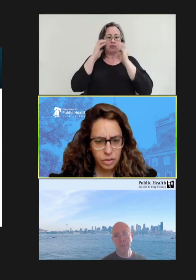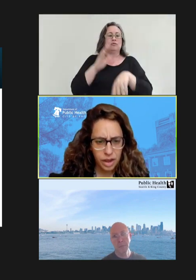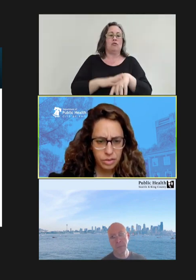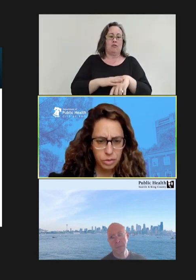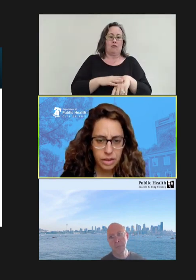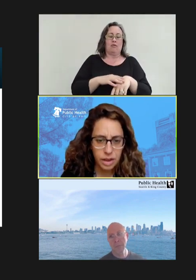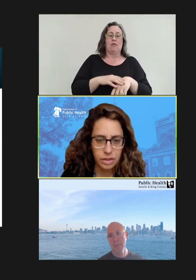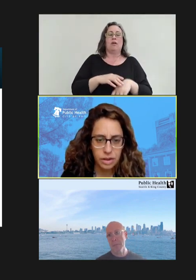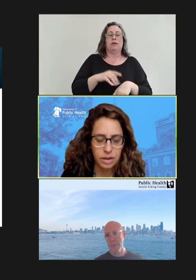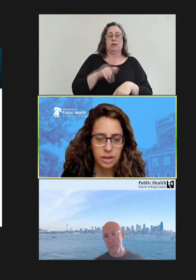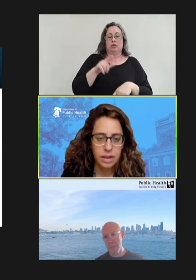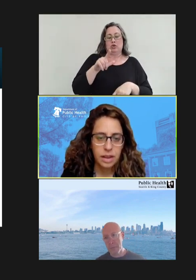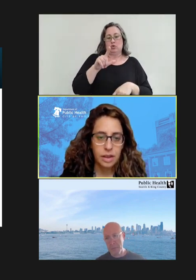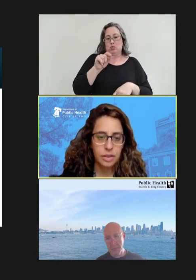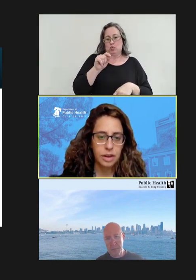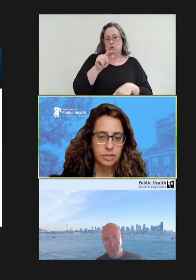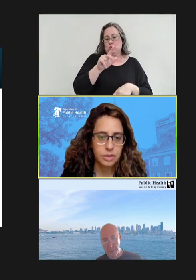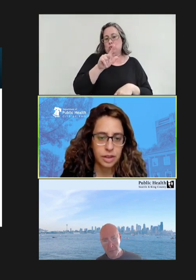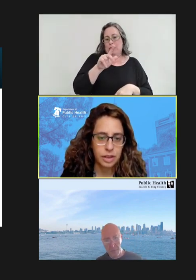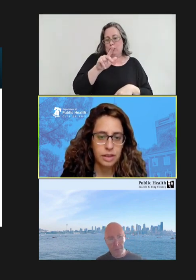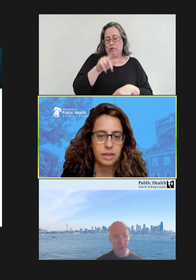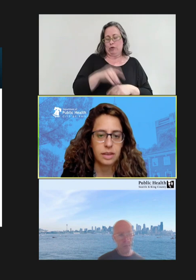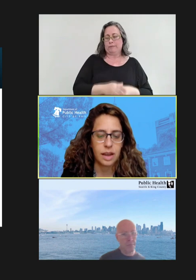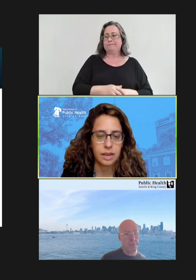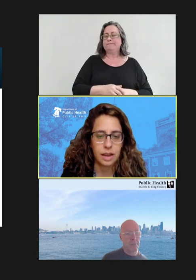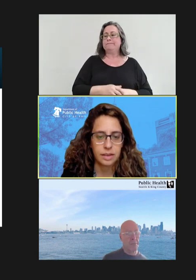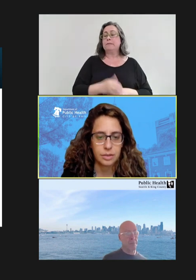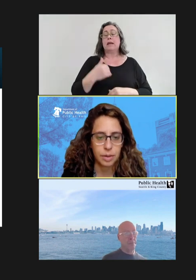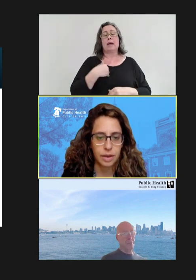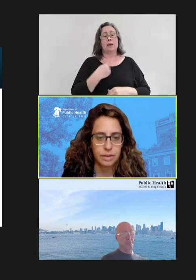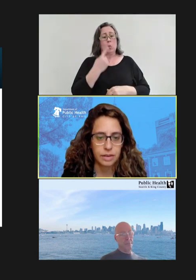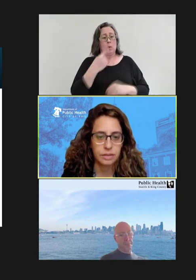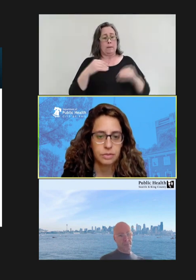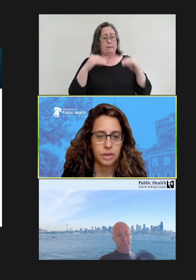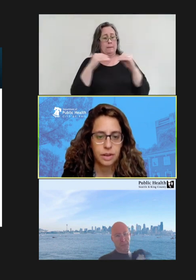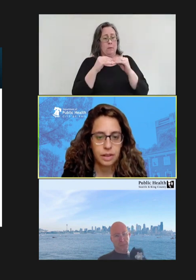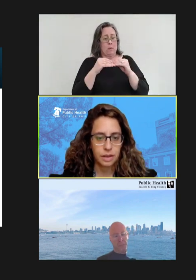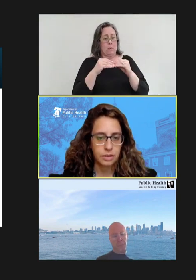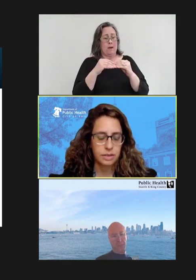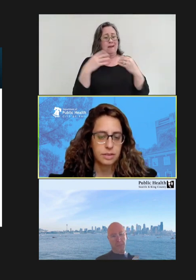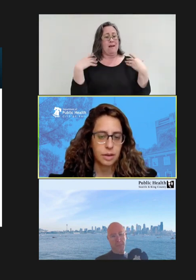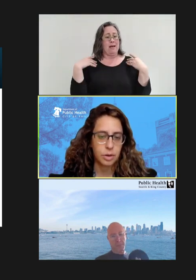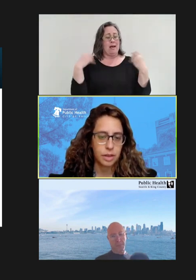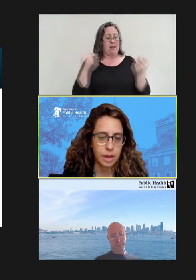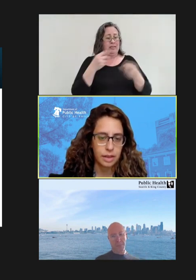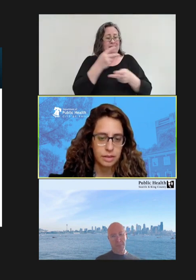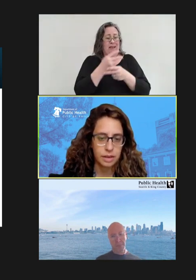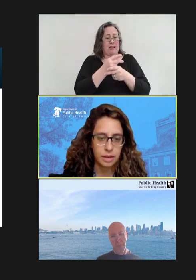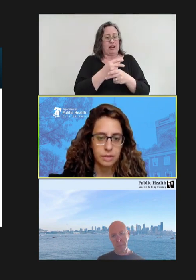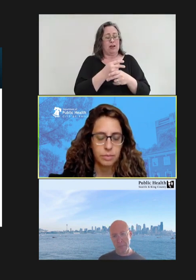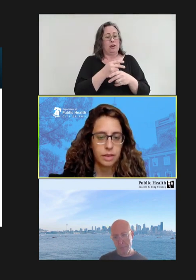We had one other healthcare-associated contact test positive later in December. That is an